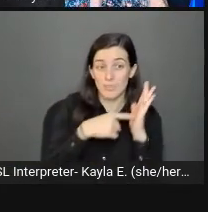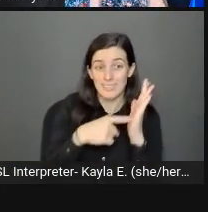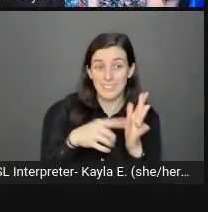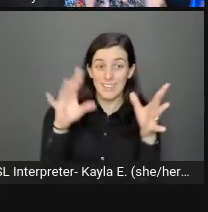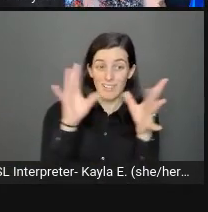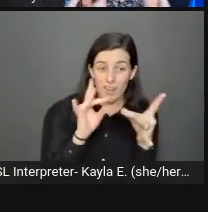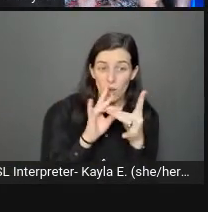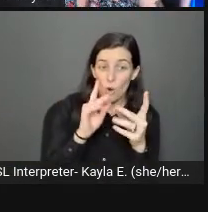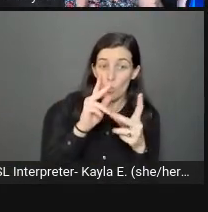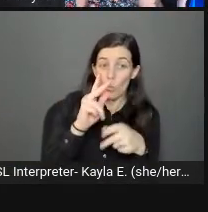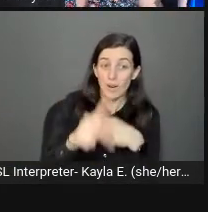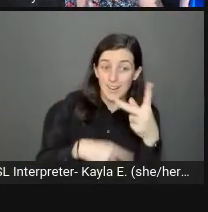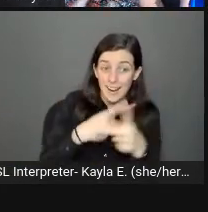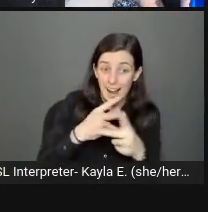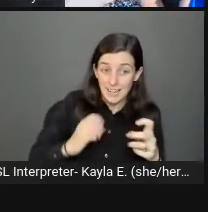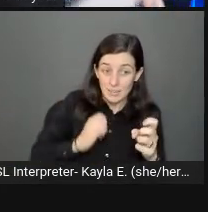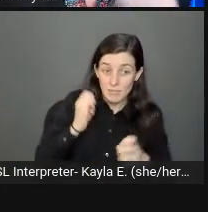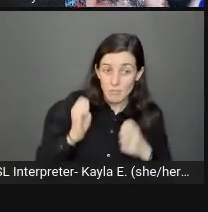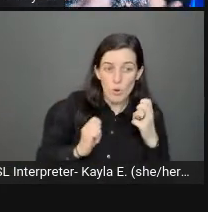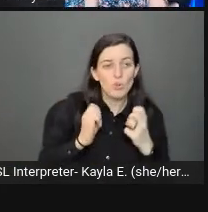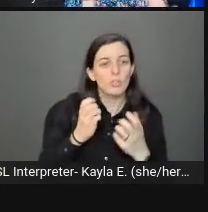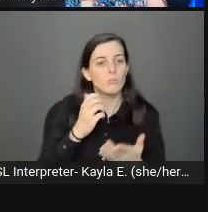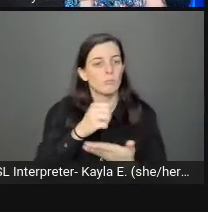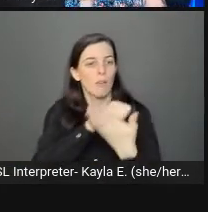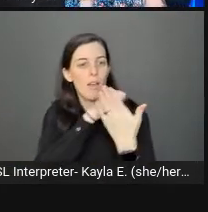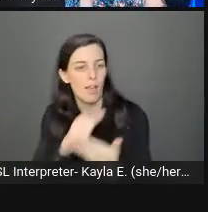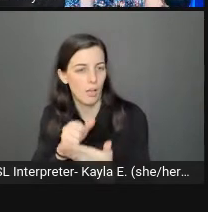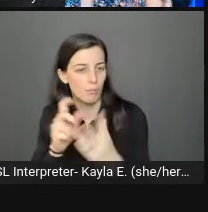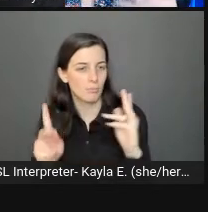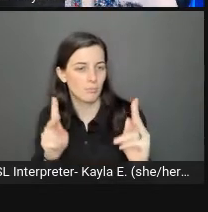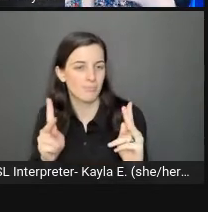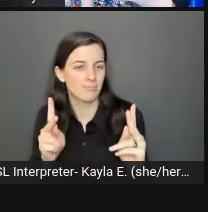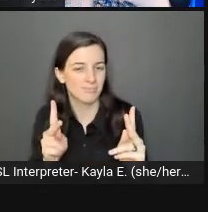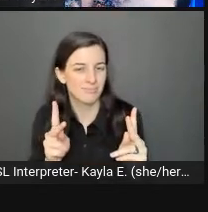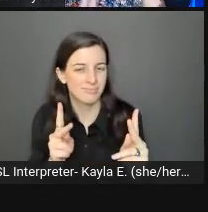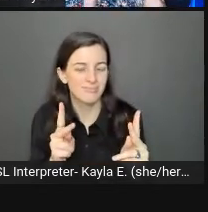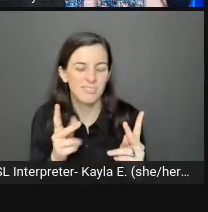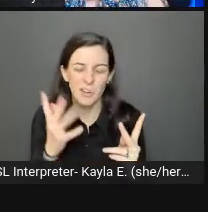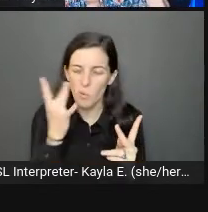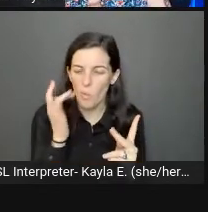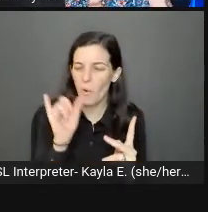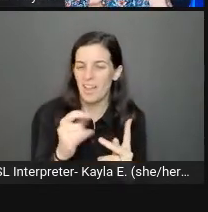that may not understand why a photo is attached to a certain piece of content.